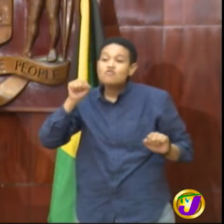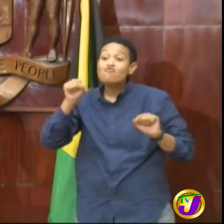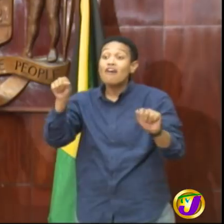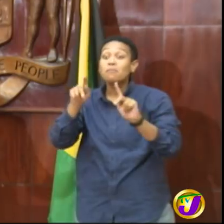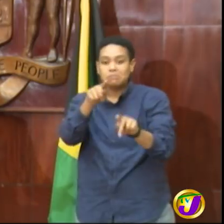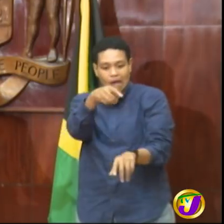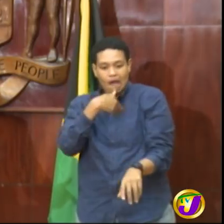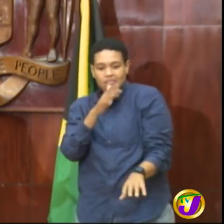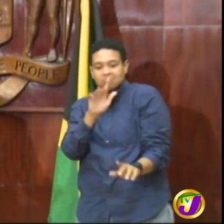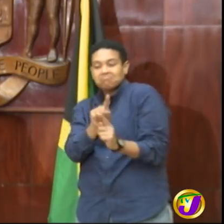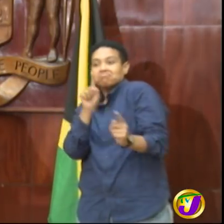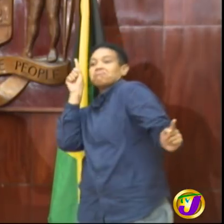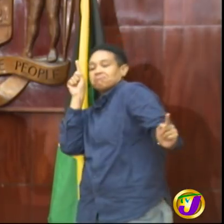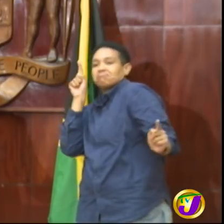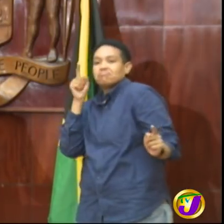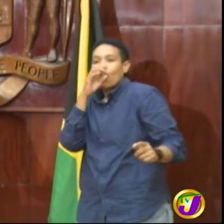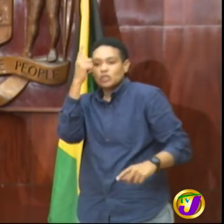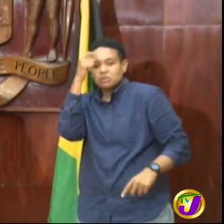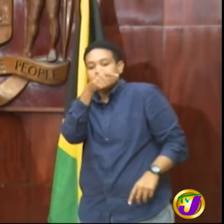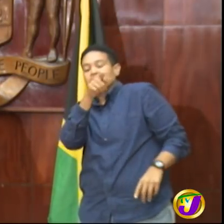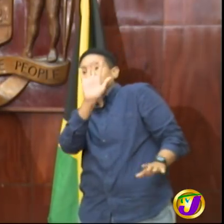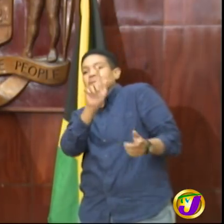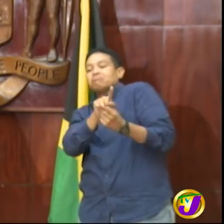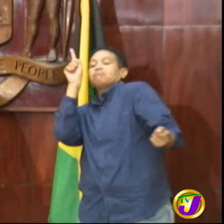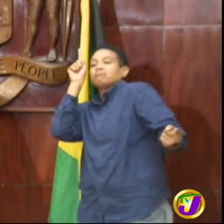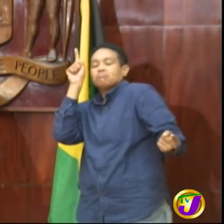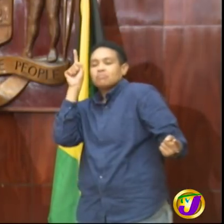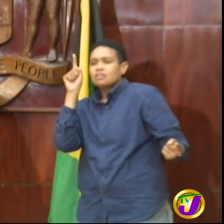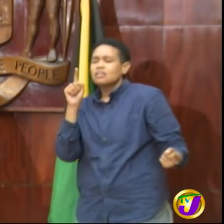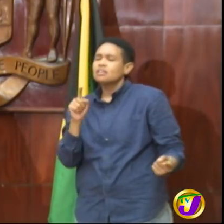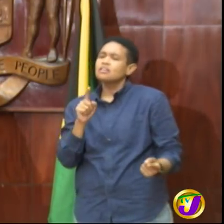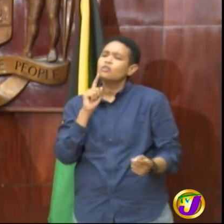might have it or you suspect have it to the point where persons are being